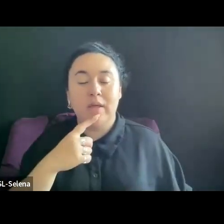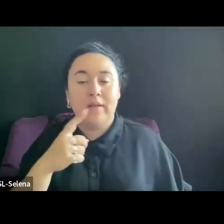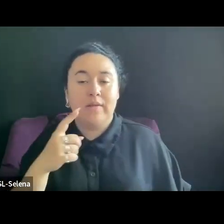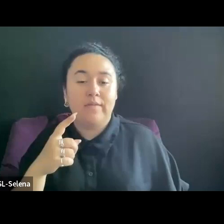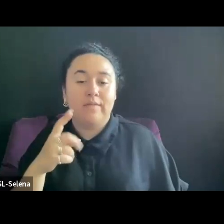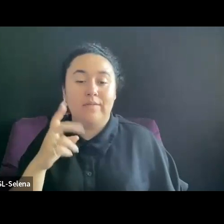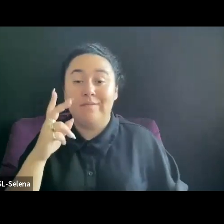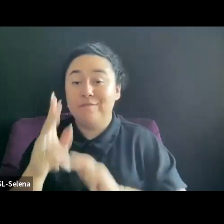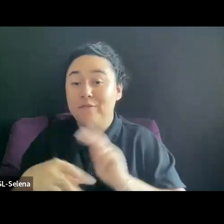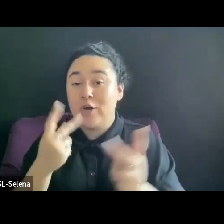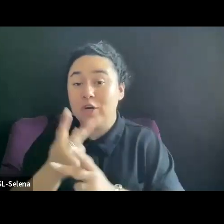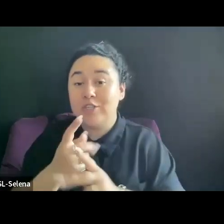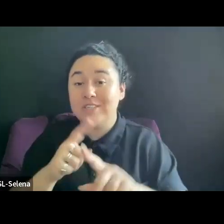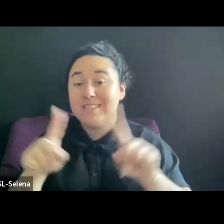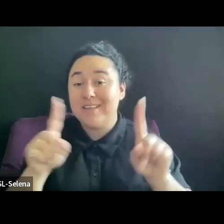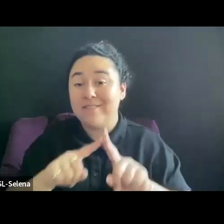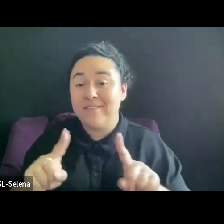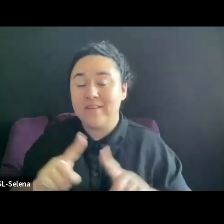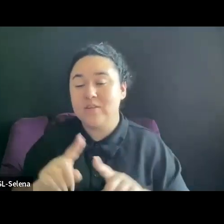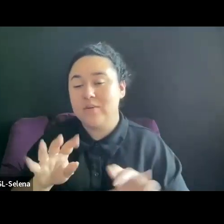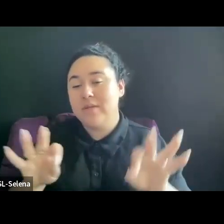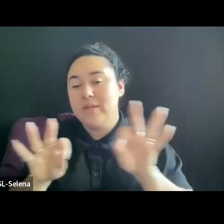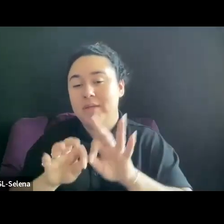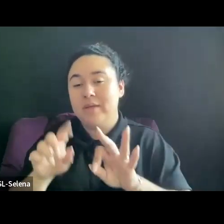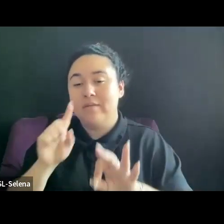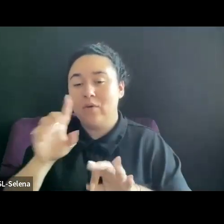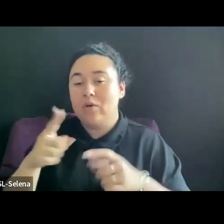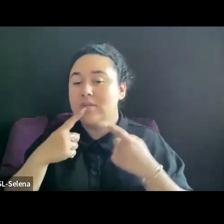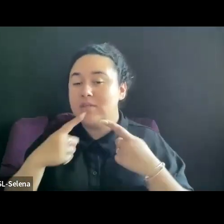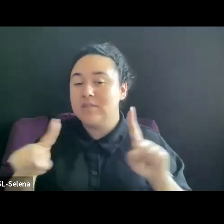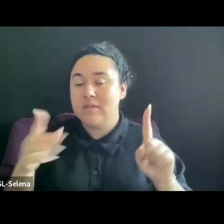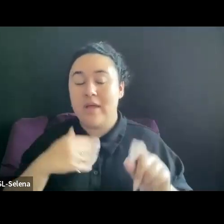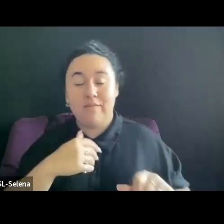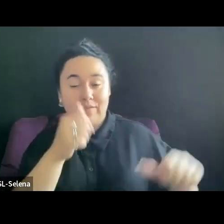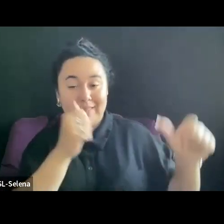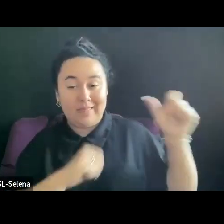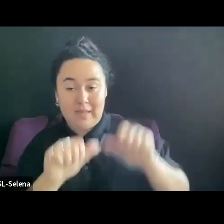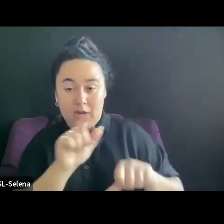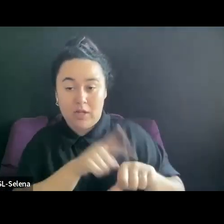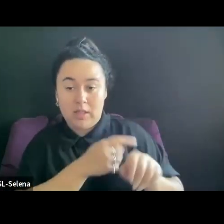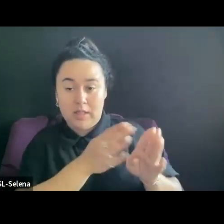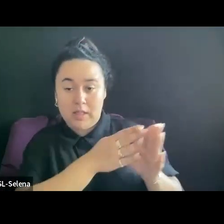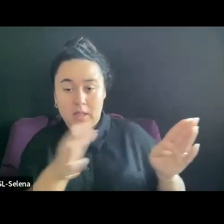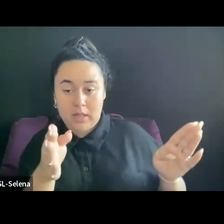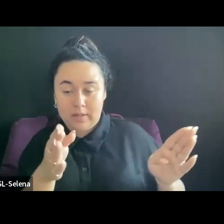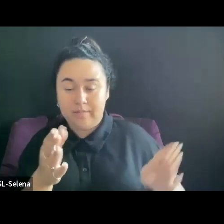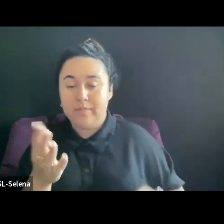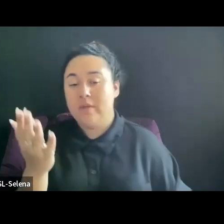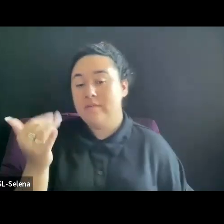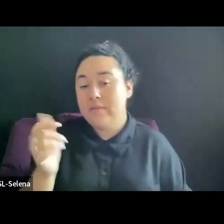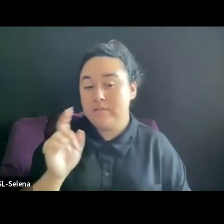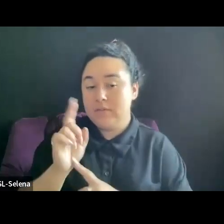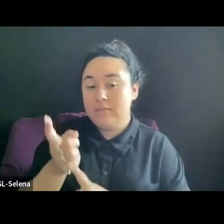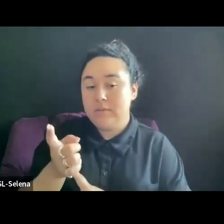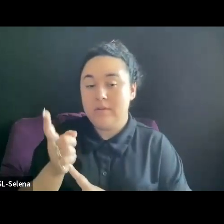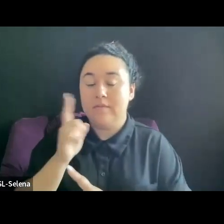SHE MADE A THEATRICAL VERSION OF HER FILM, A 15 MINUTE VERSION FOR A NORTH AMERICAN CLASSROOM WHILE